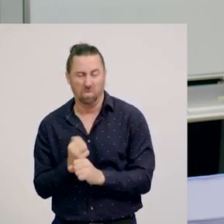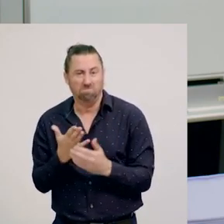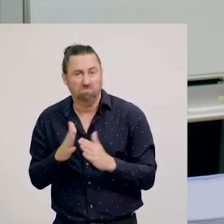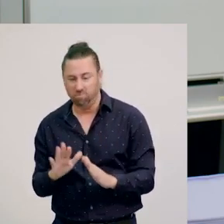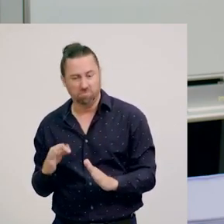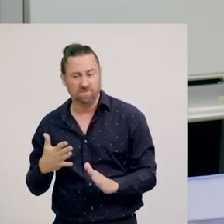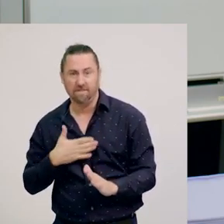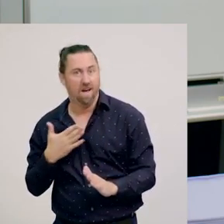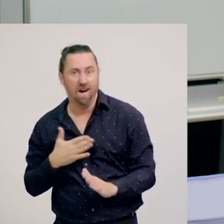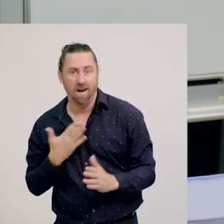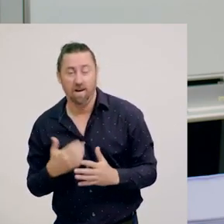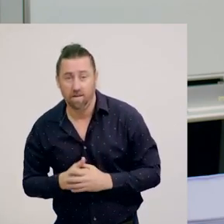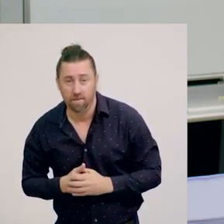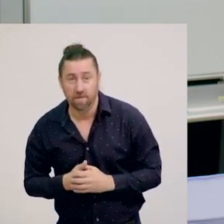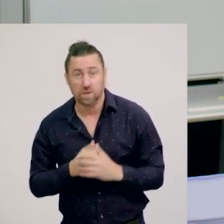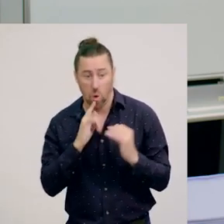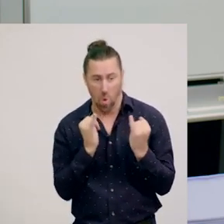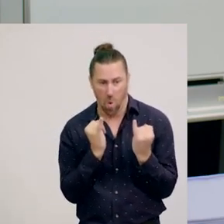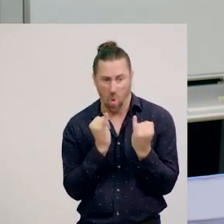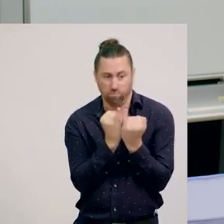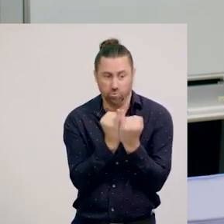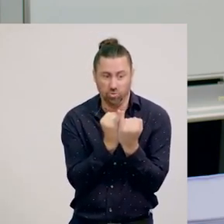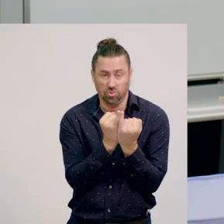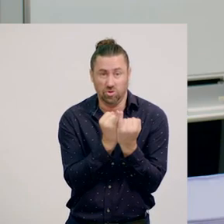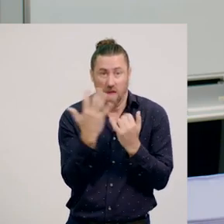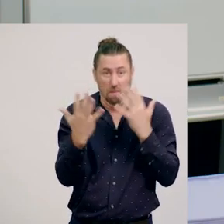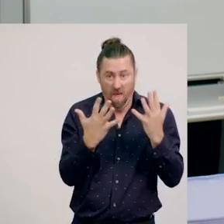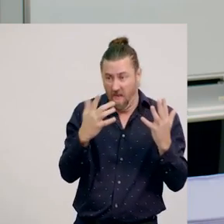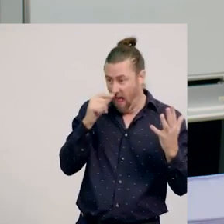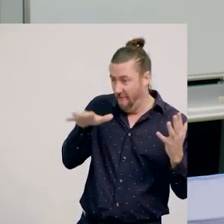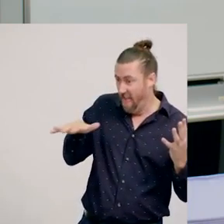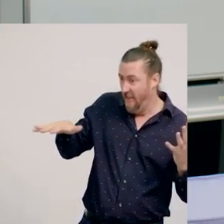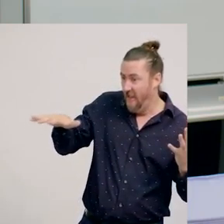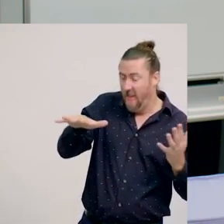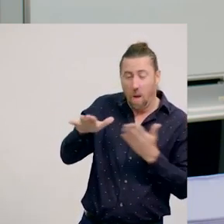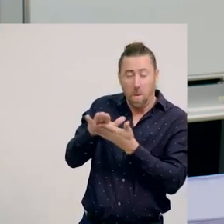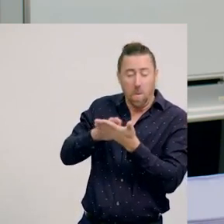In some cases, competition can lead to the elimination of a species.